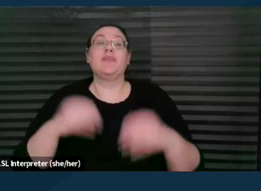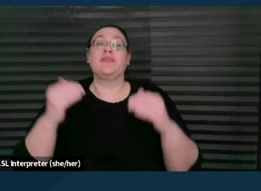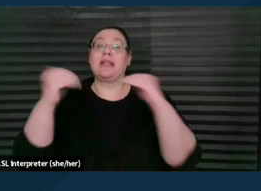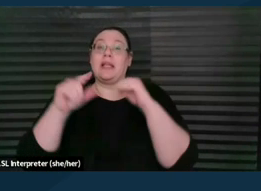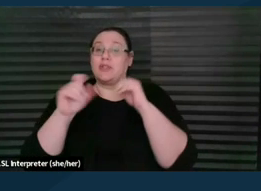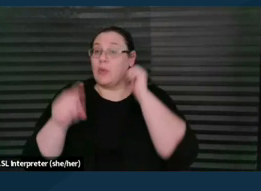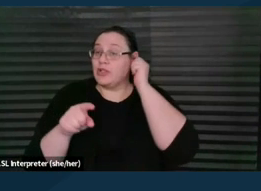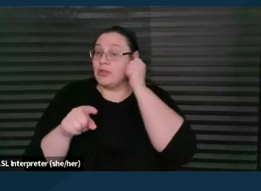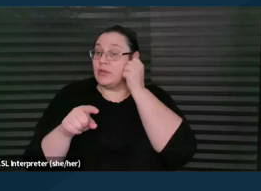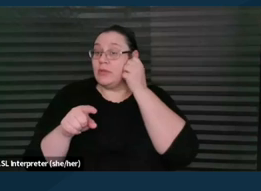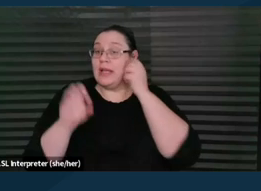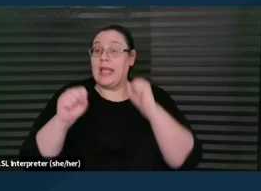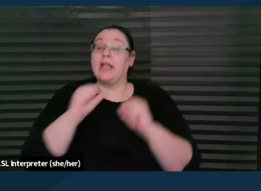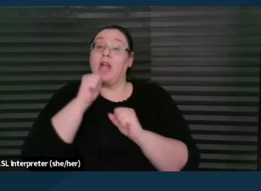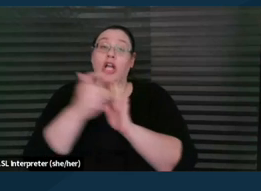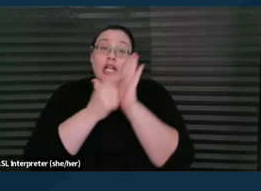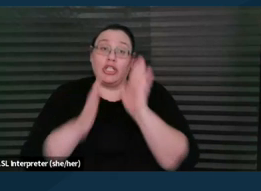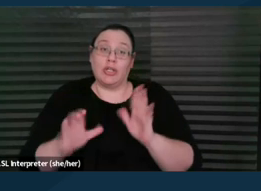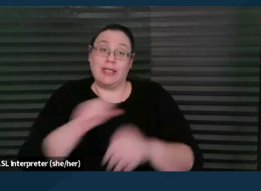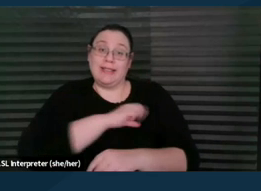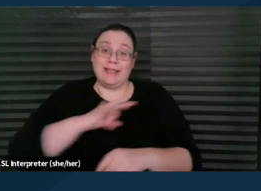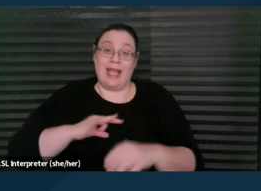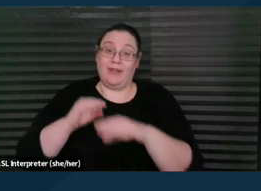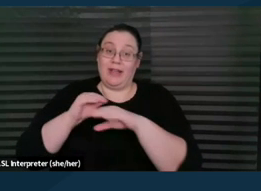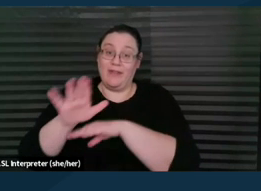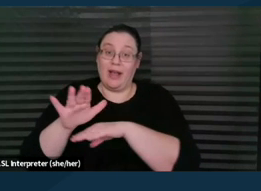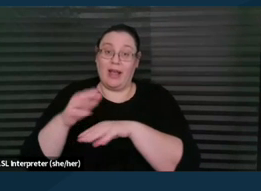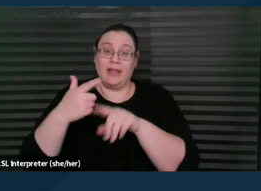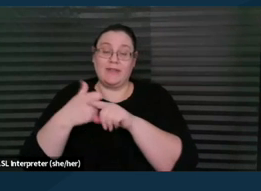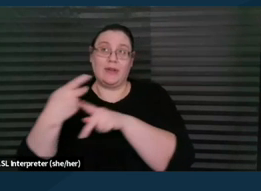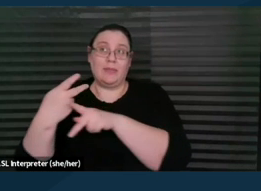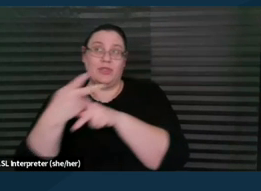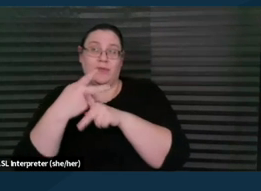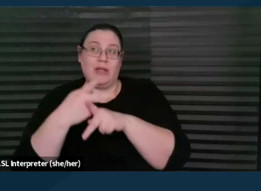non-attorney staff relay advice from their supervising attorneys directly to clients?